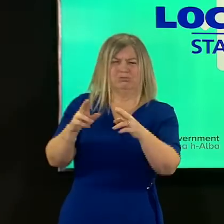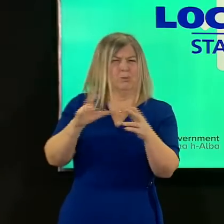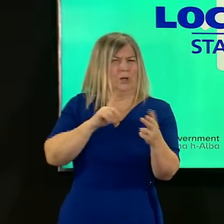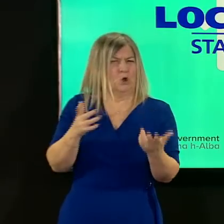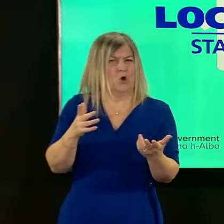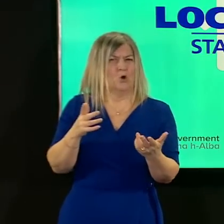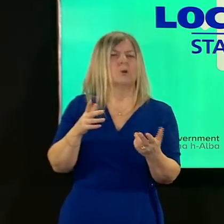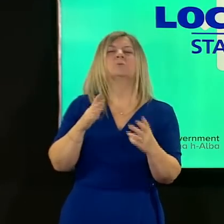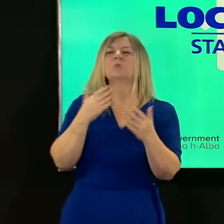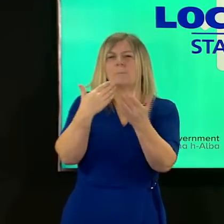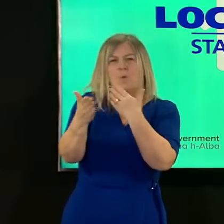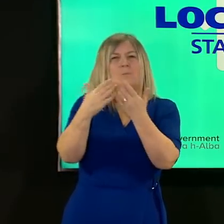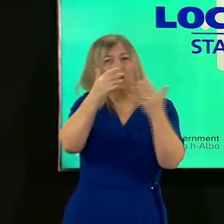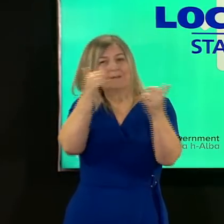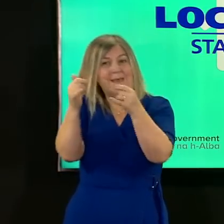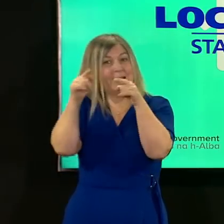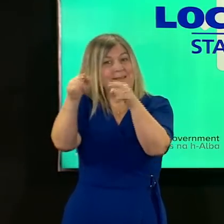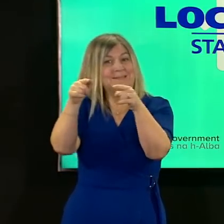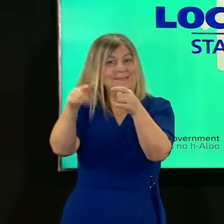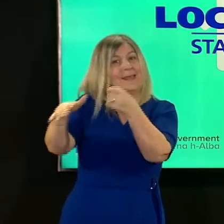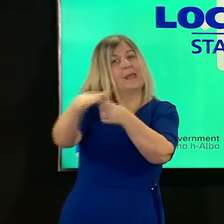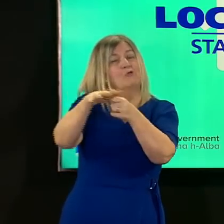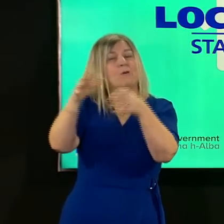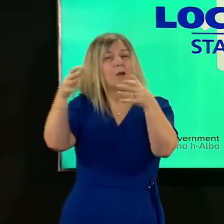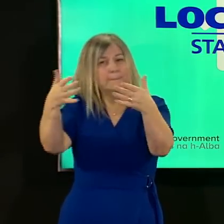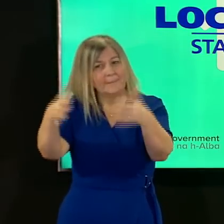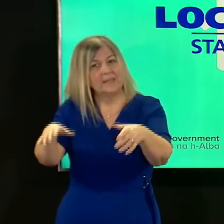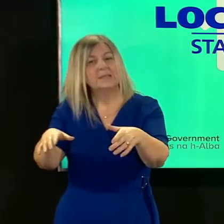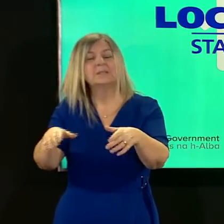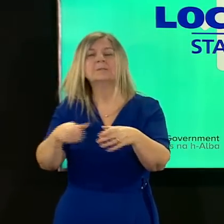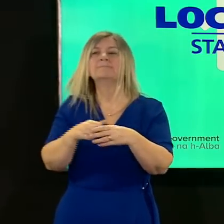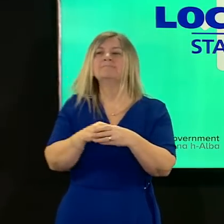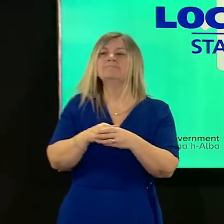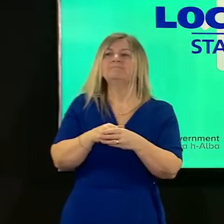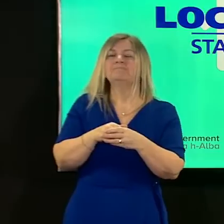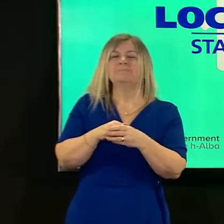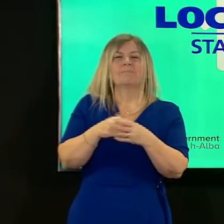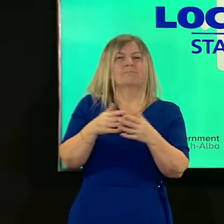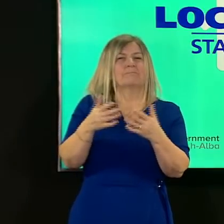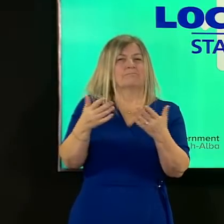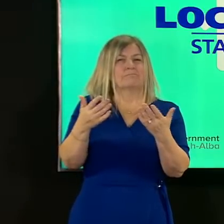more positive cases there in order to break transmission and contain it and bring the case